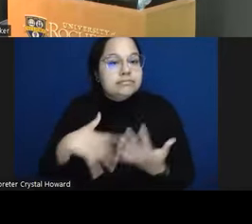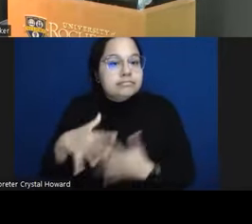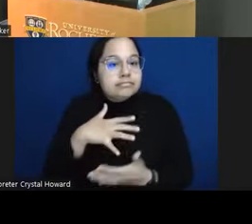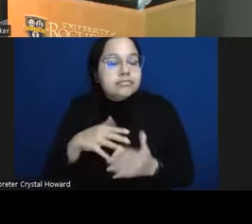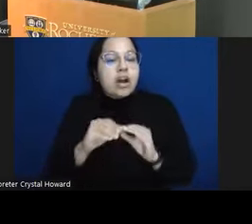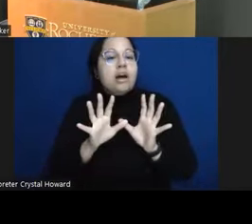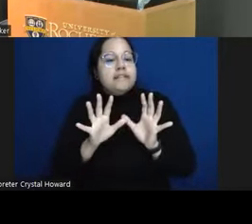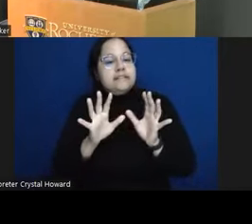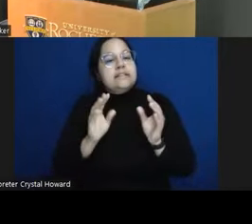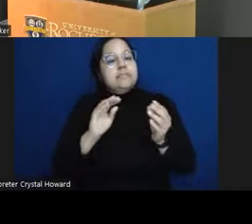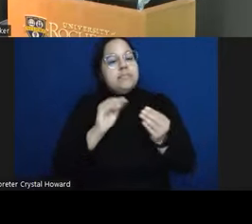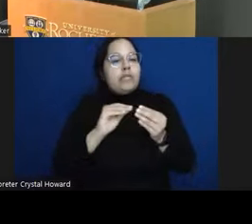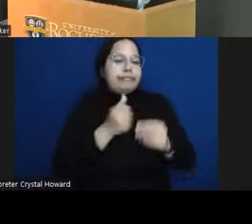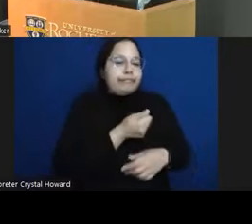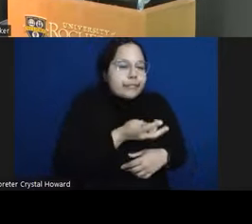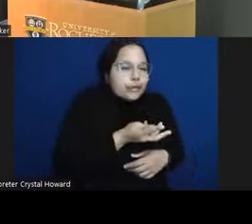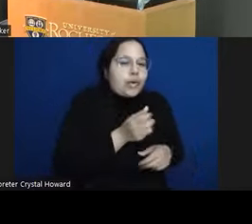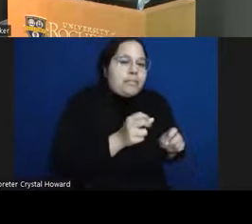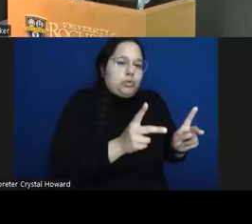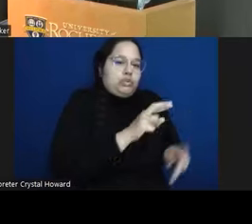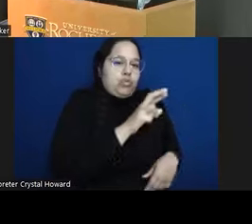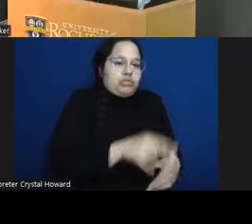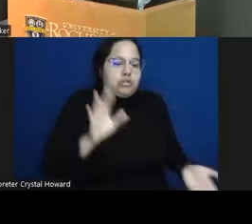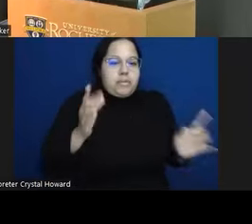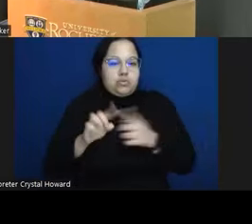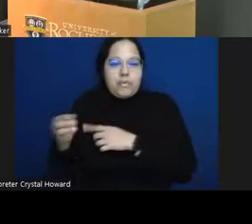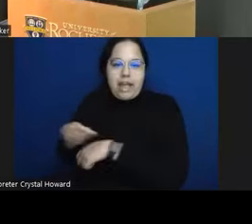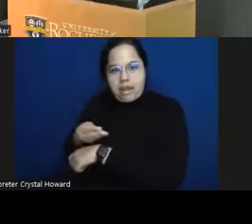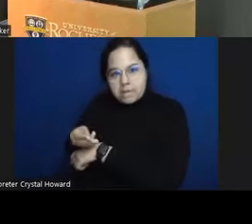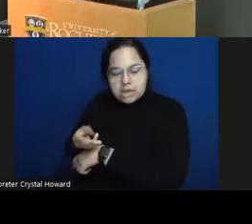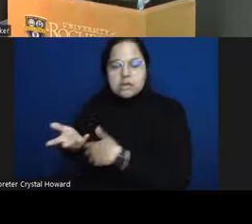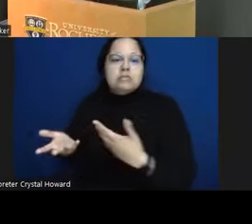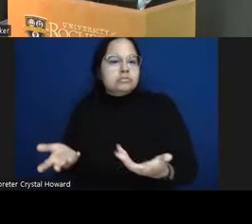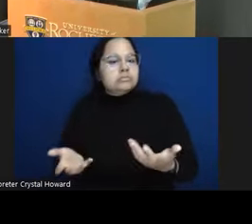Miami right um how does this relate if you're spending a large time at home so this one just